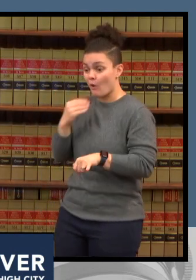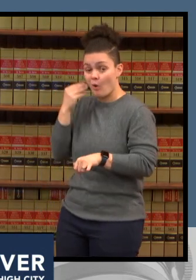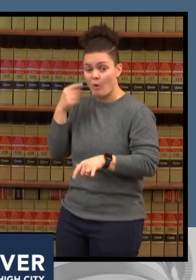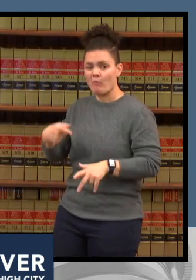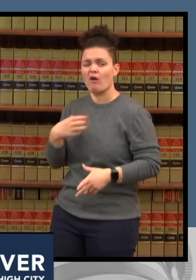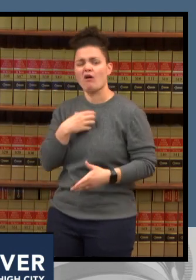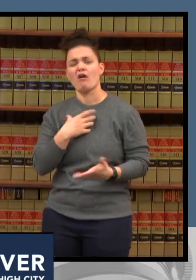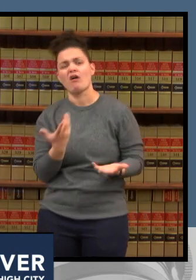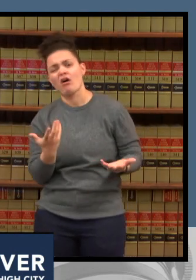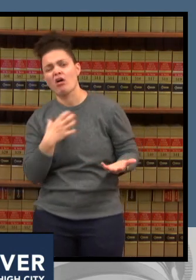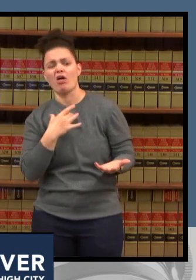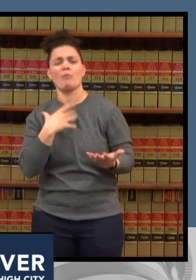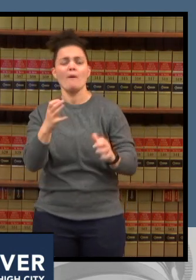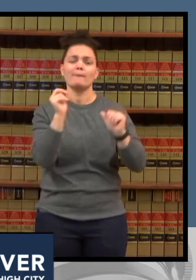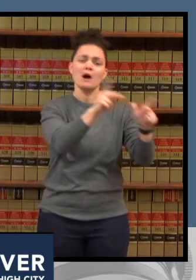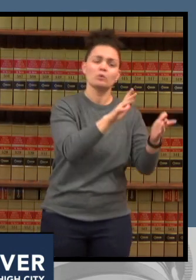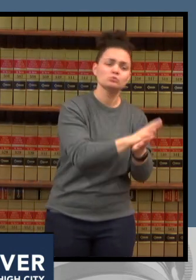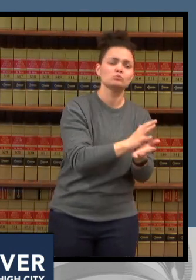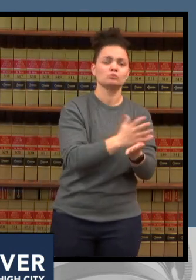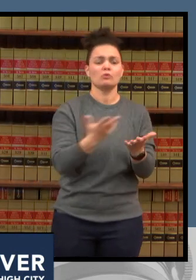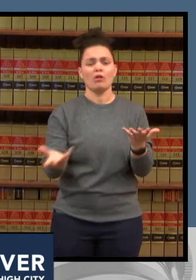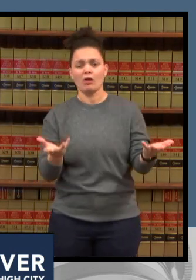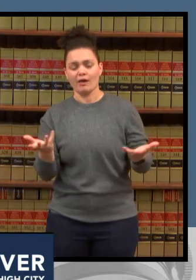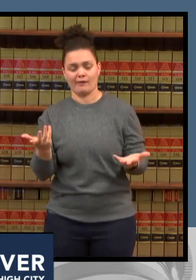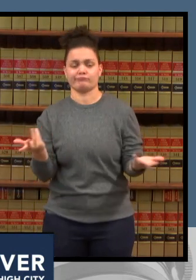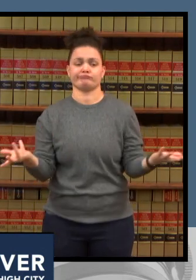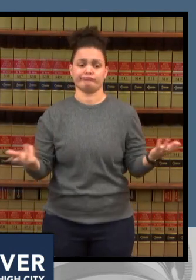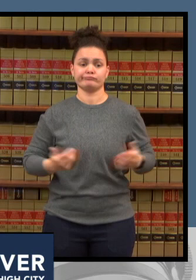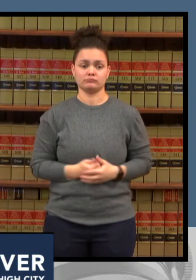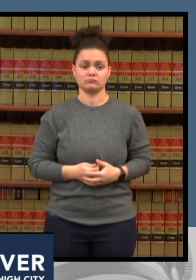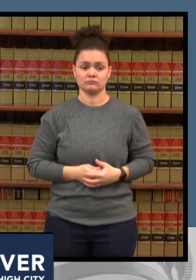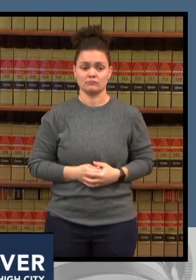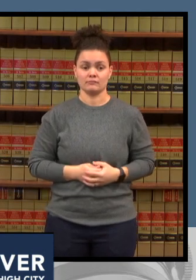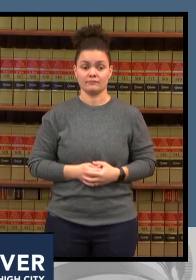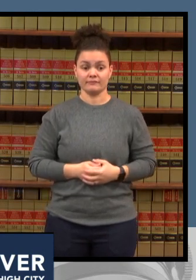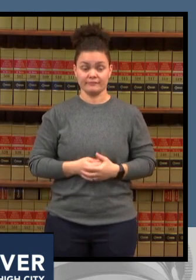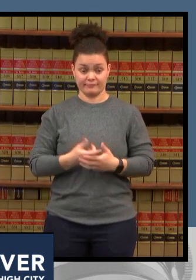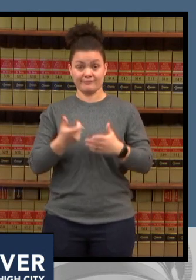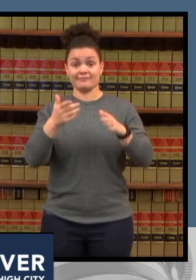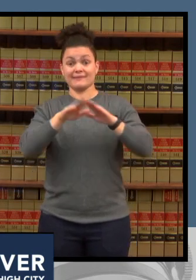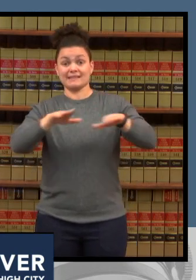we also know that vaccinated children have less severe covet symptoms and those children who are